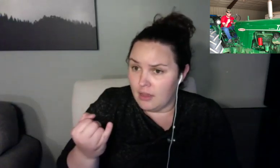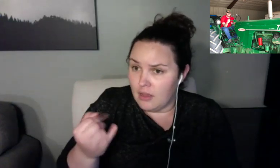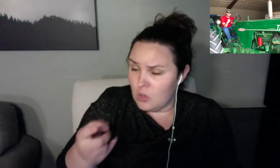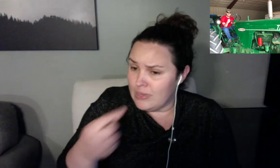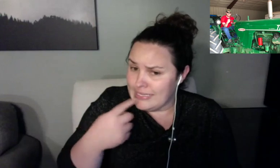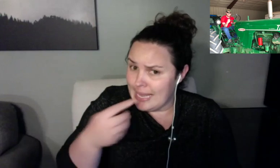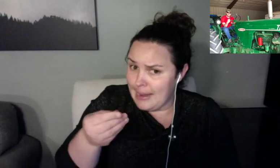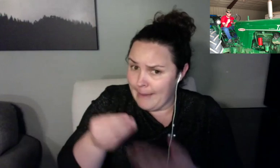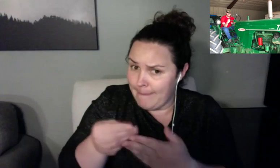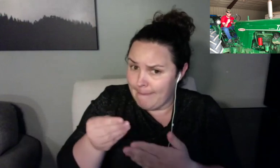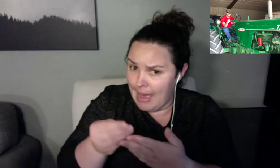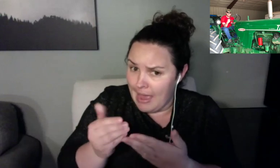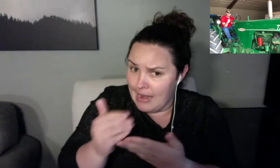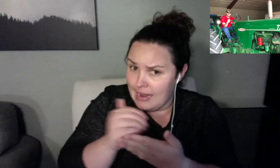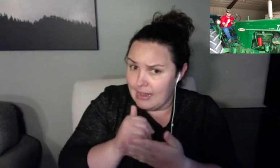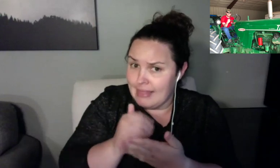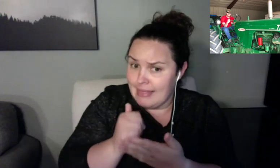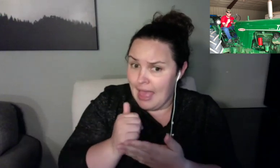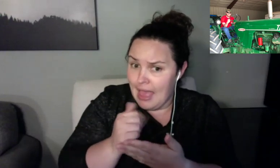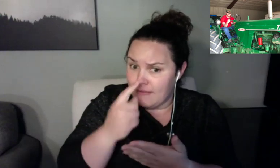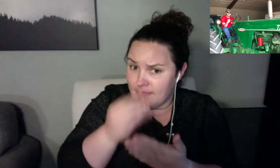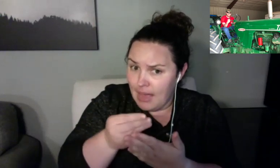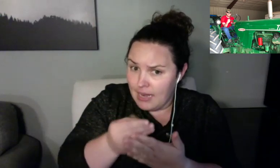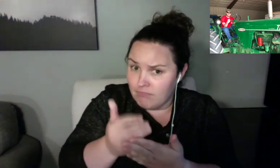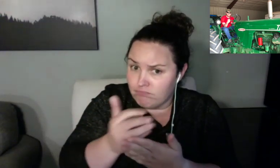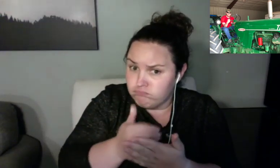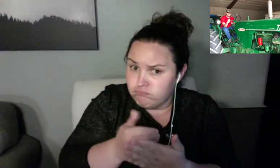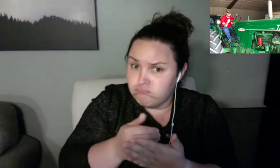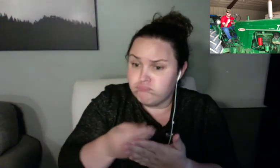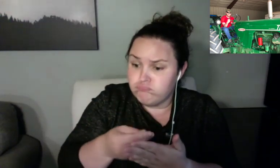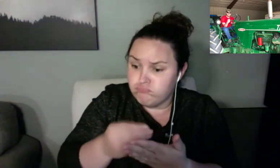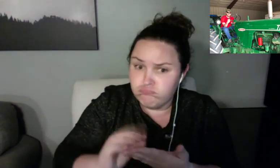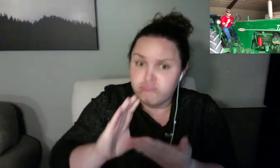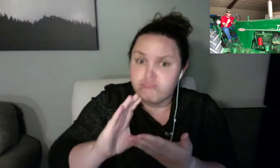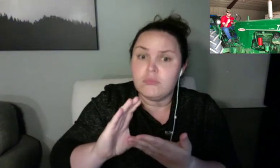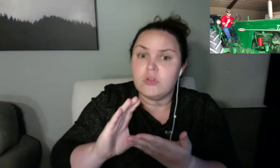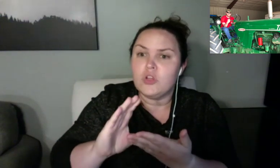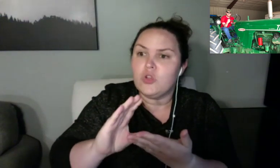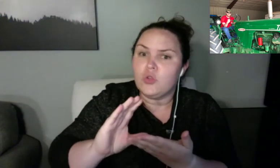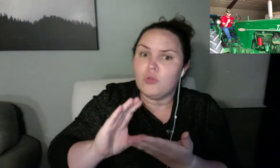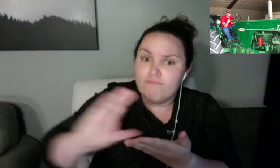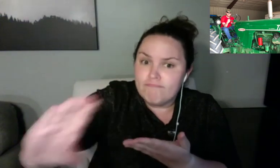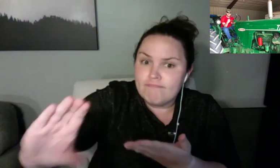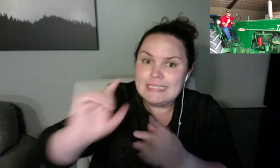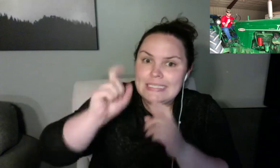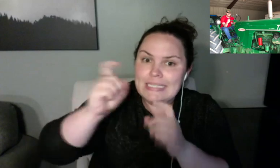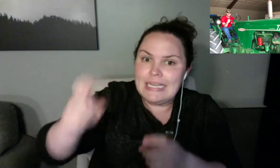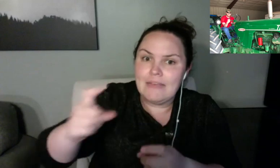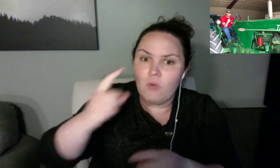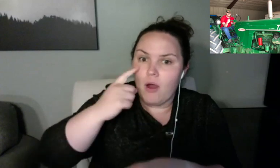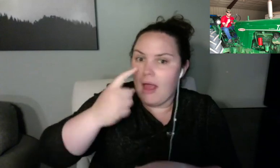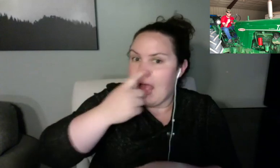come up with your best work? >> Eme: Oh. Um >> Eme s mom: Sometimes.